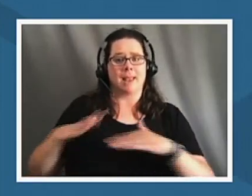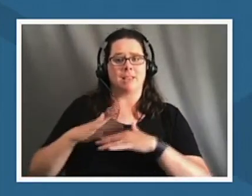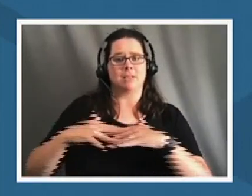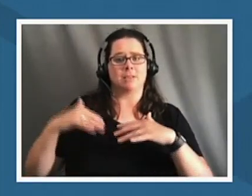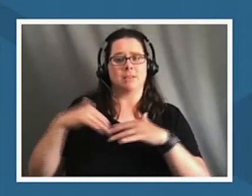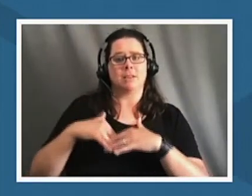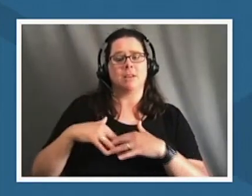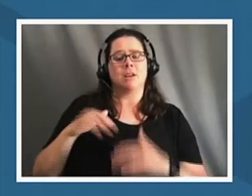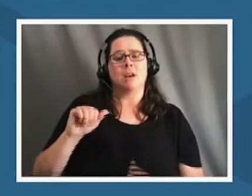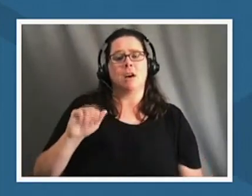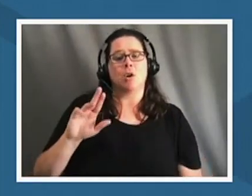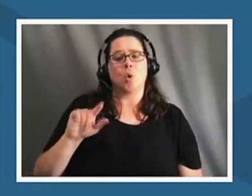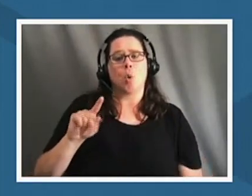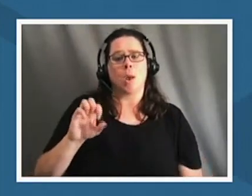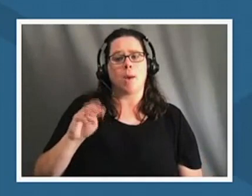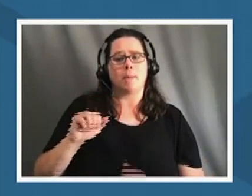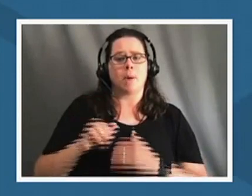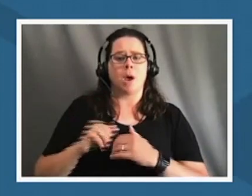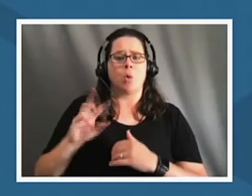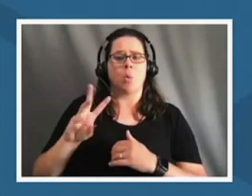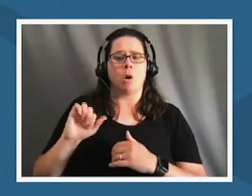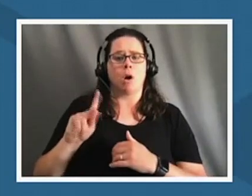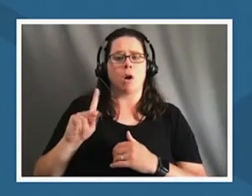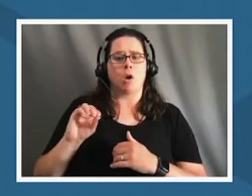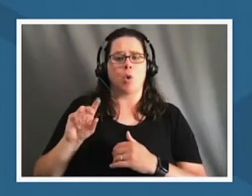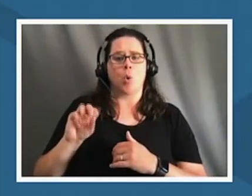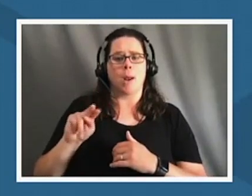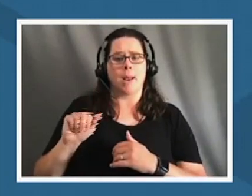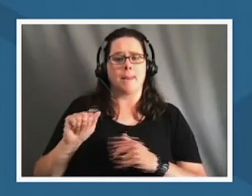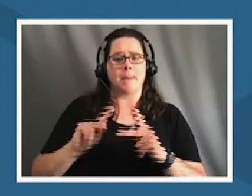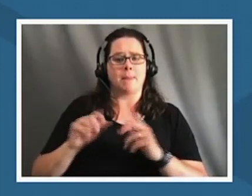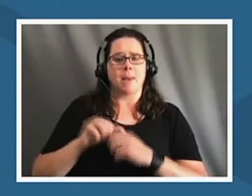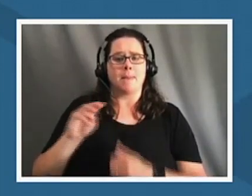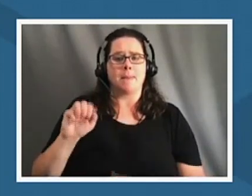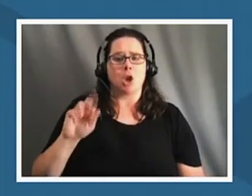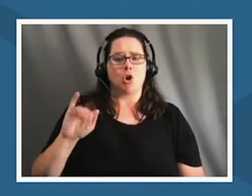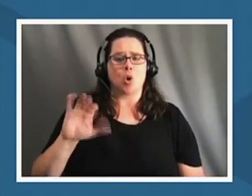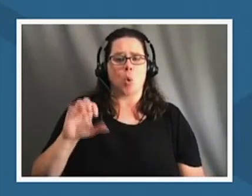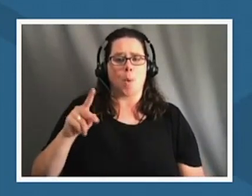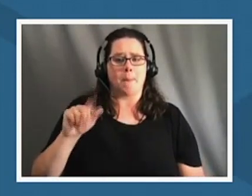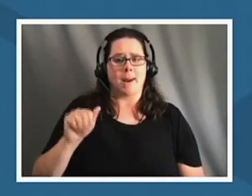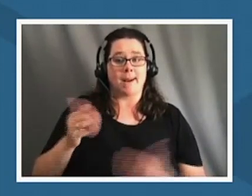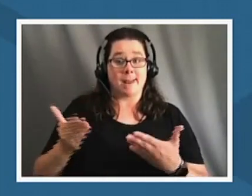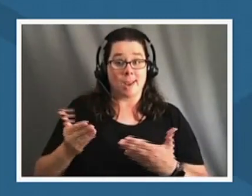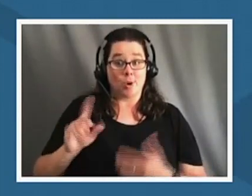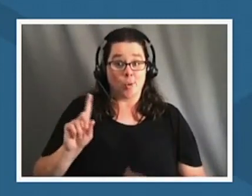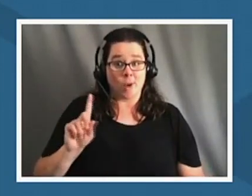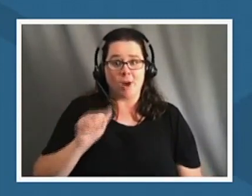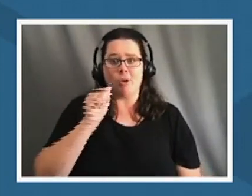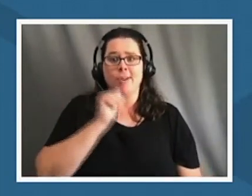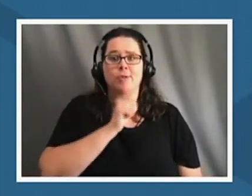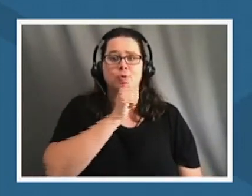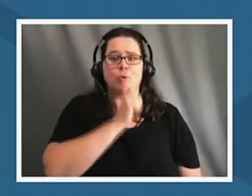and hohokam people in maricopa which is located here in arizona